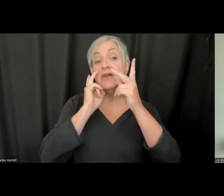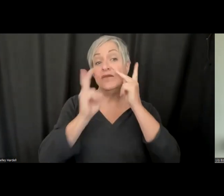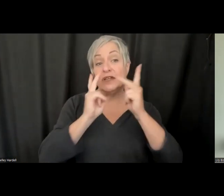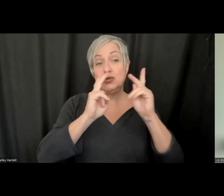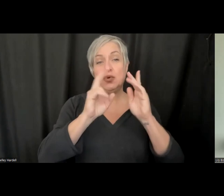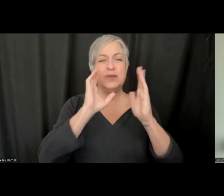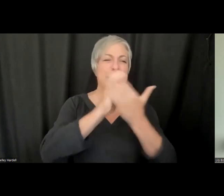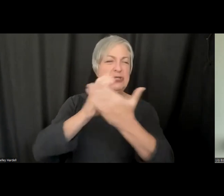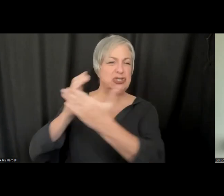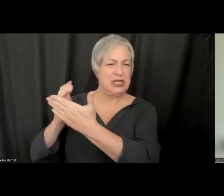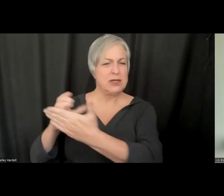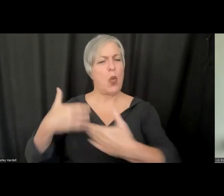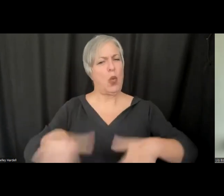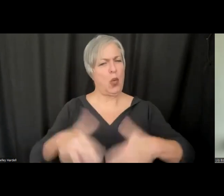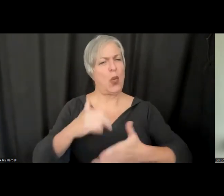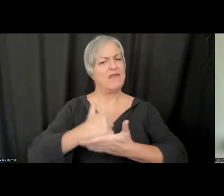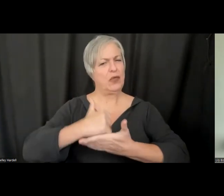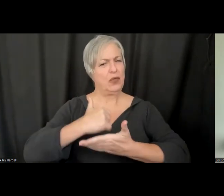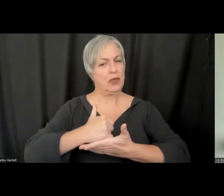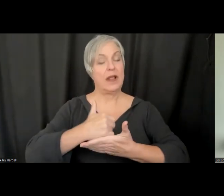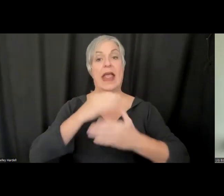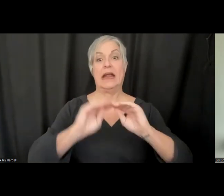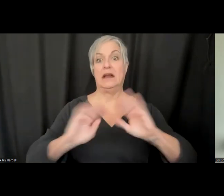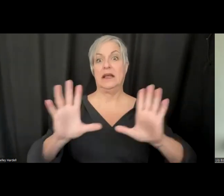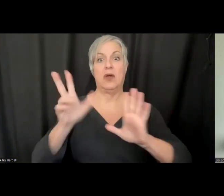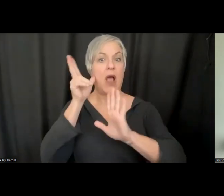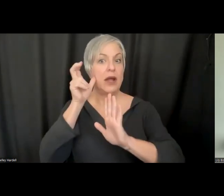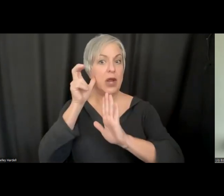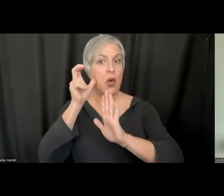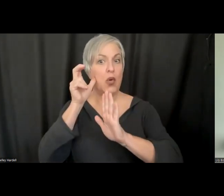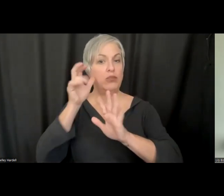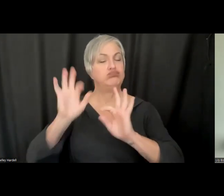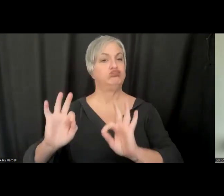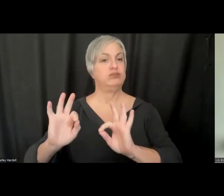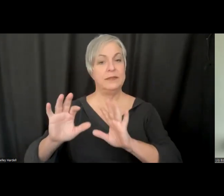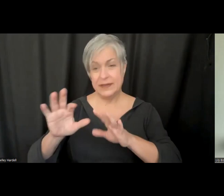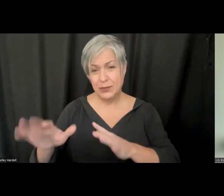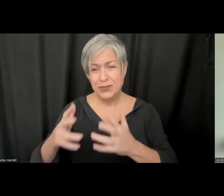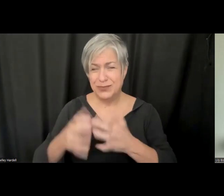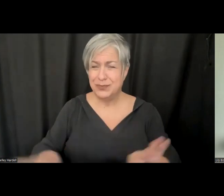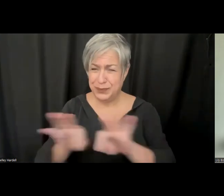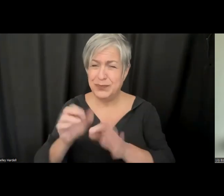that, and good audio is also very helpful. Today we and most